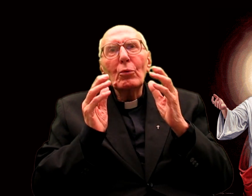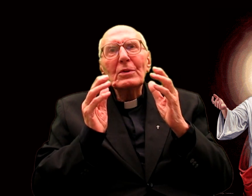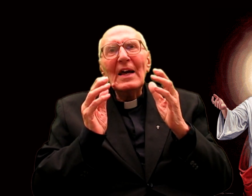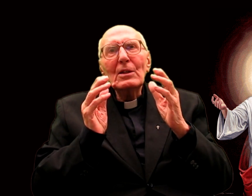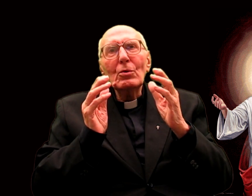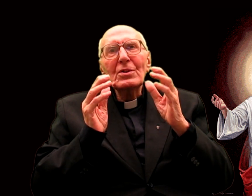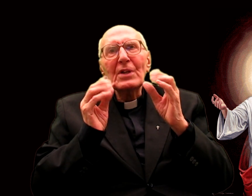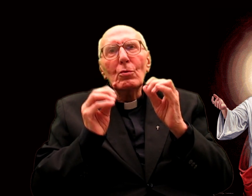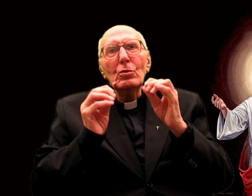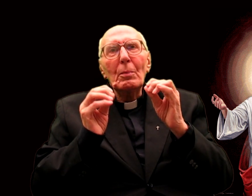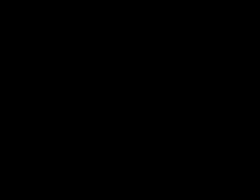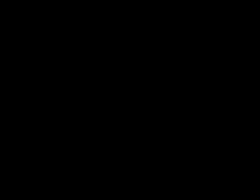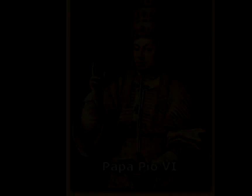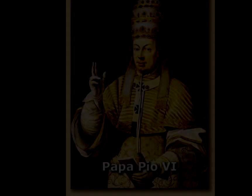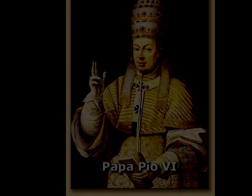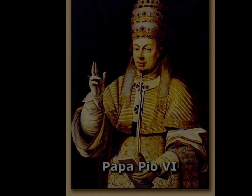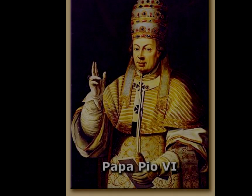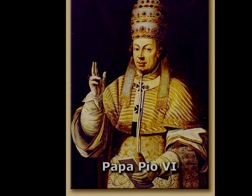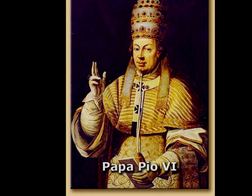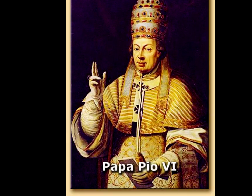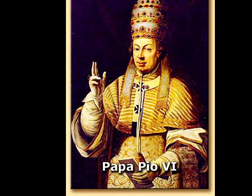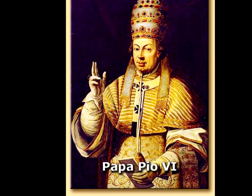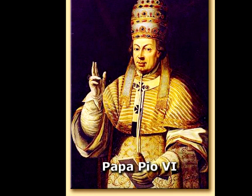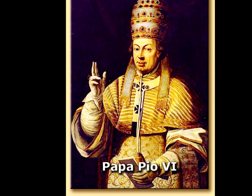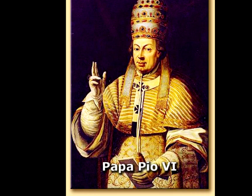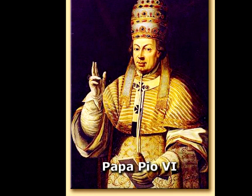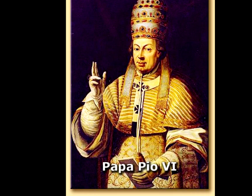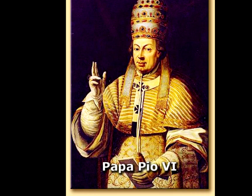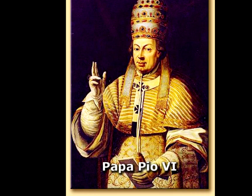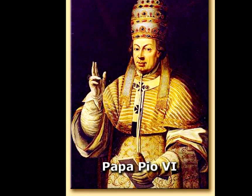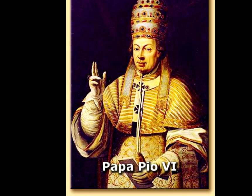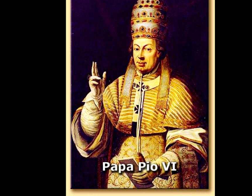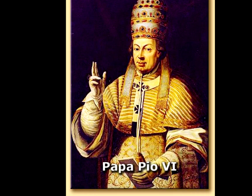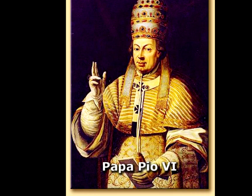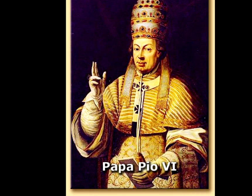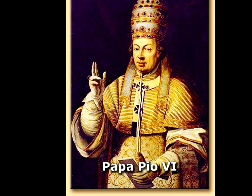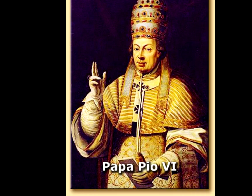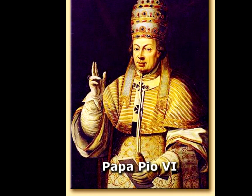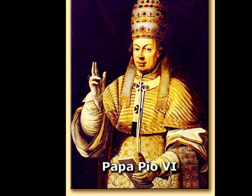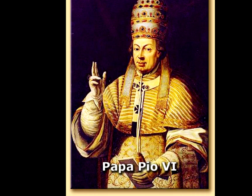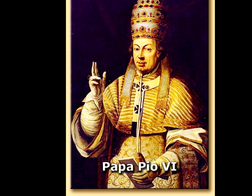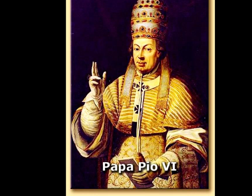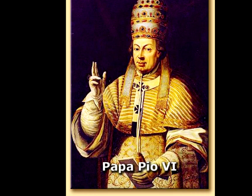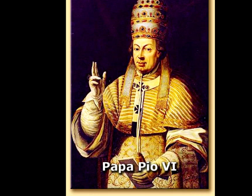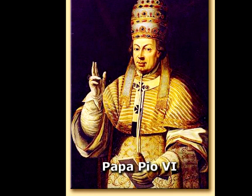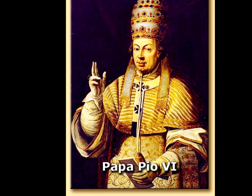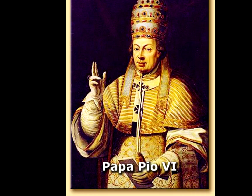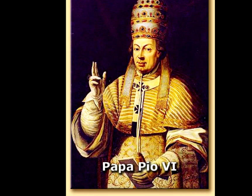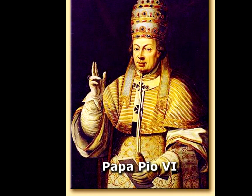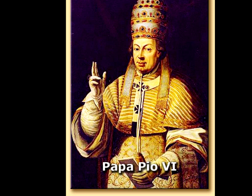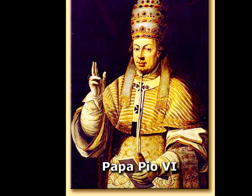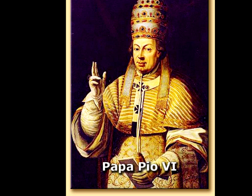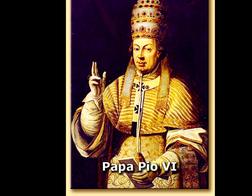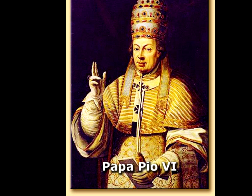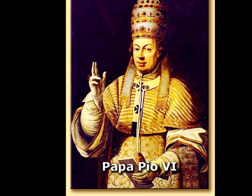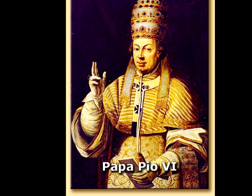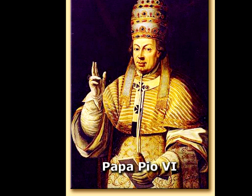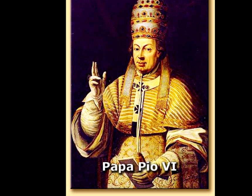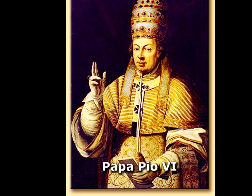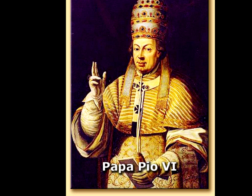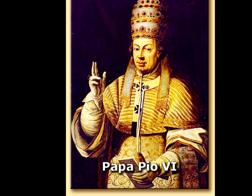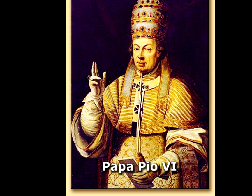Therefore, in the words of Pius VI, to venerate the great charity and love of our Lord lavish,